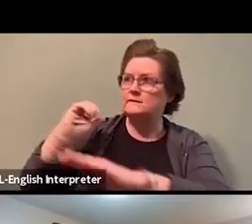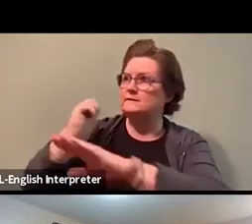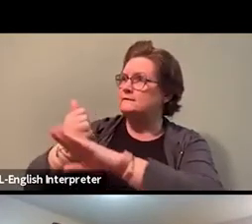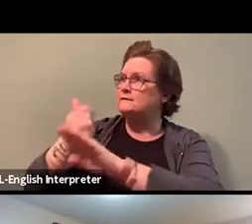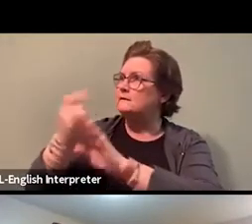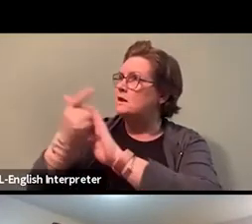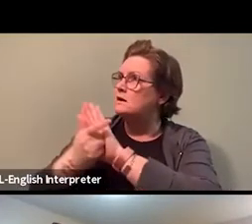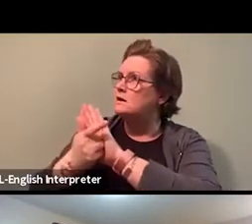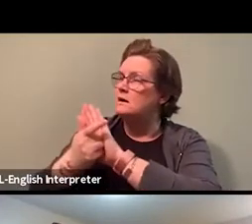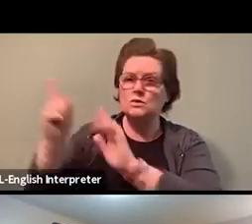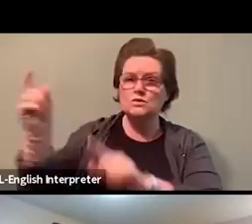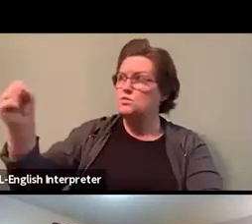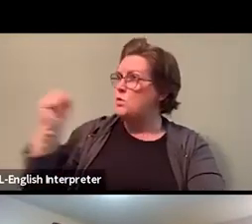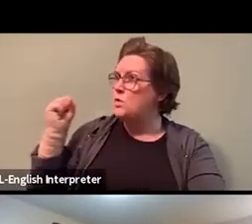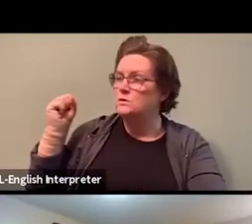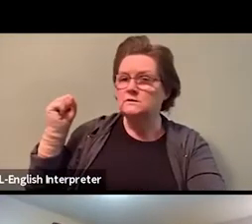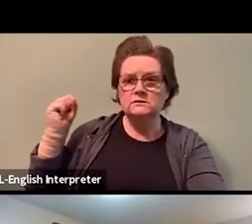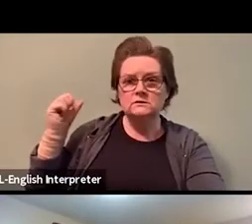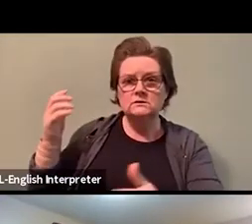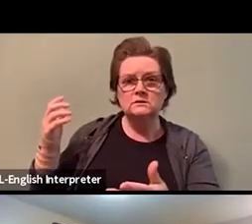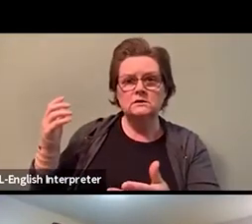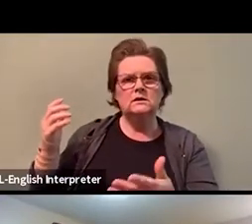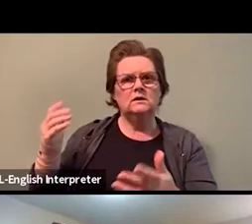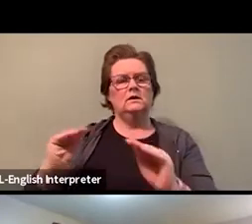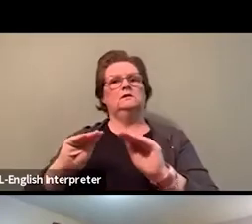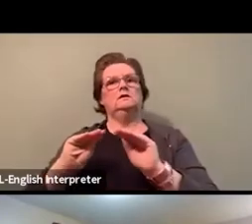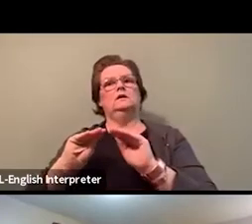The premier does not respect black lives.